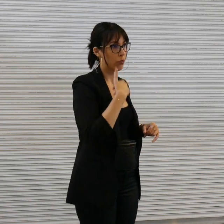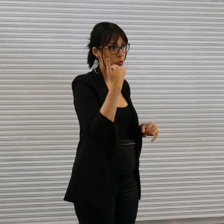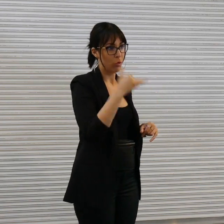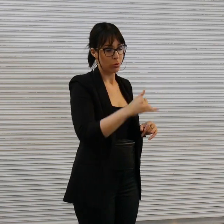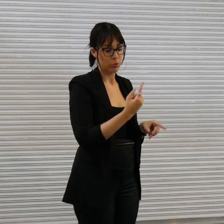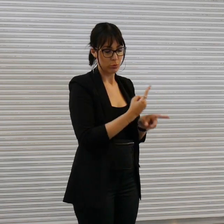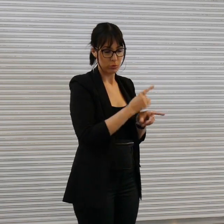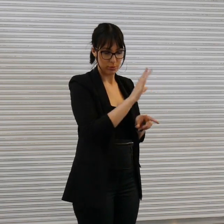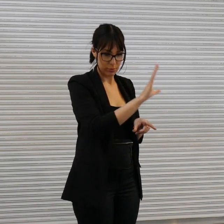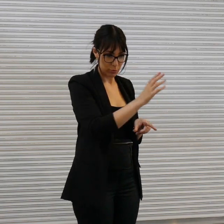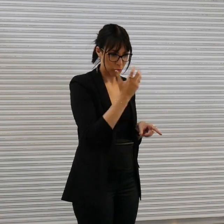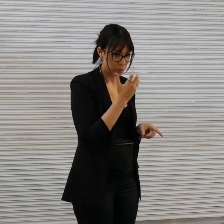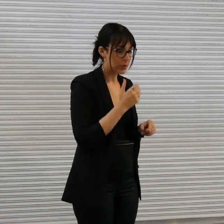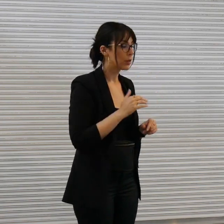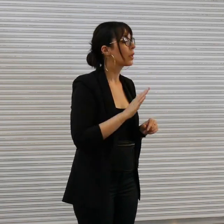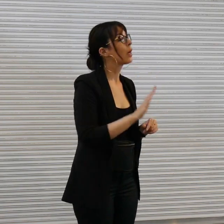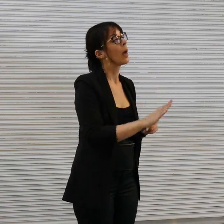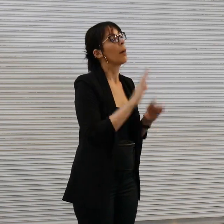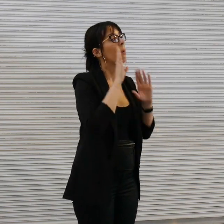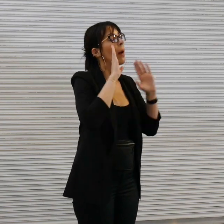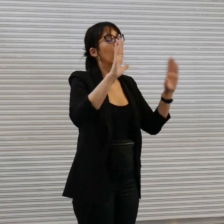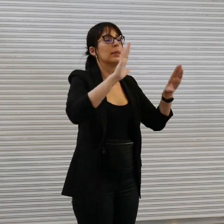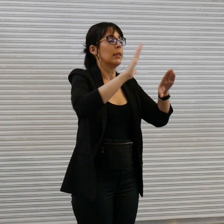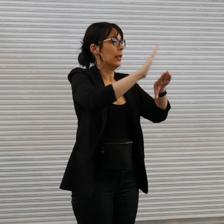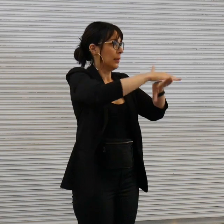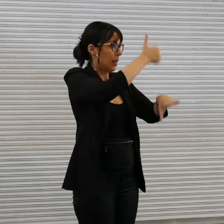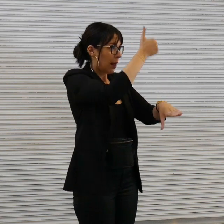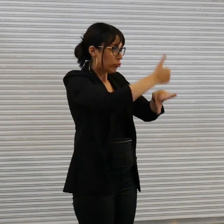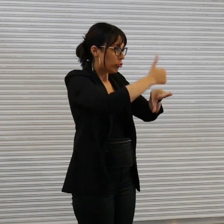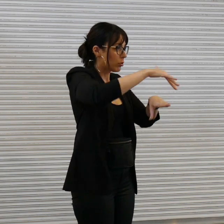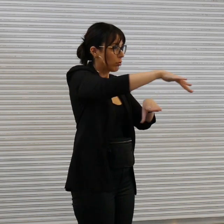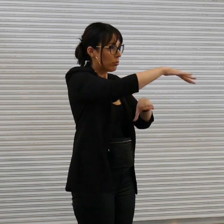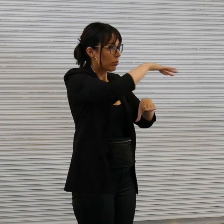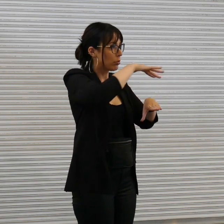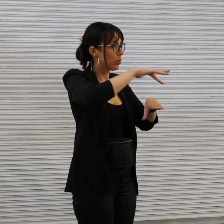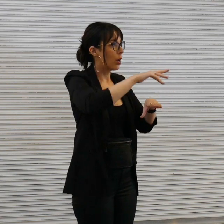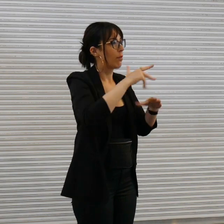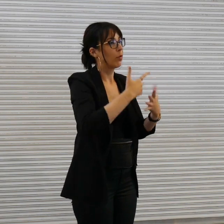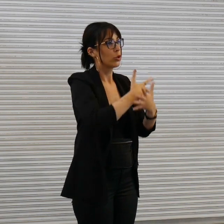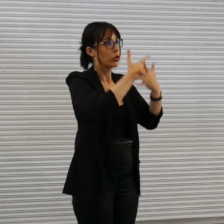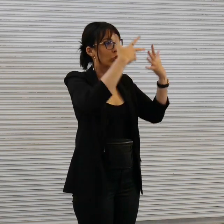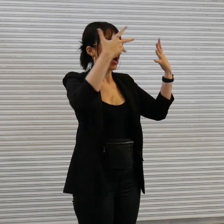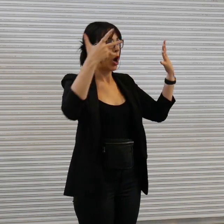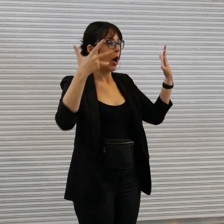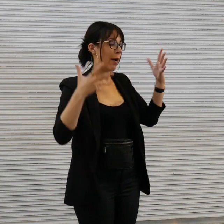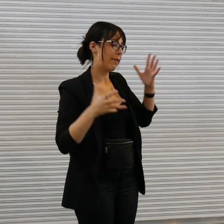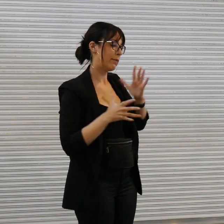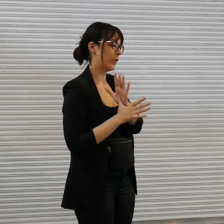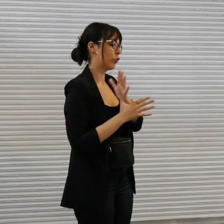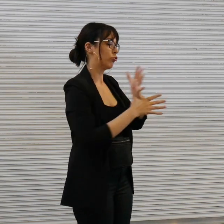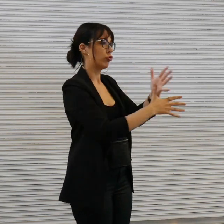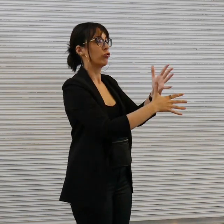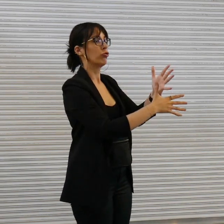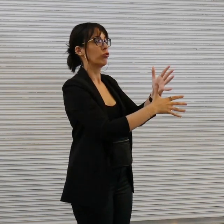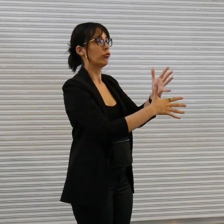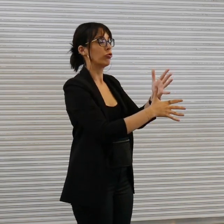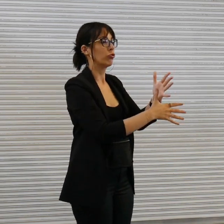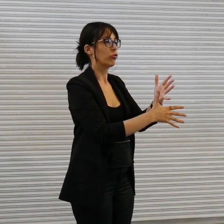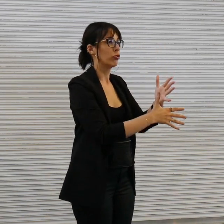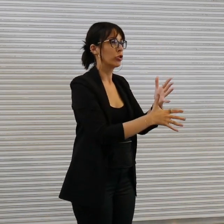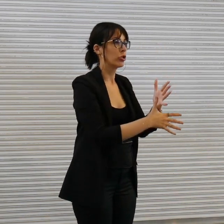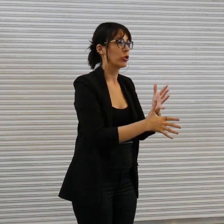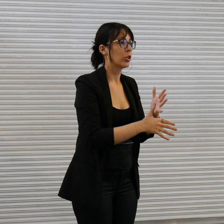um amazing um installation um of a giant fish that's been lured by a phone um talking to the